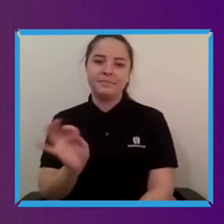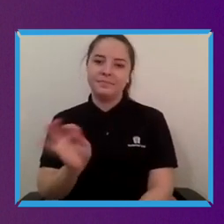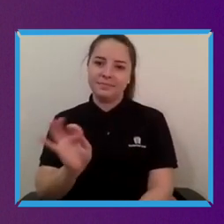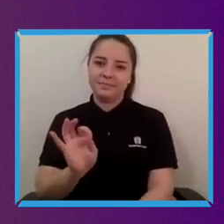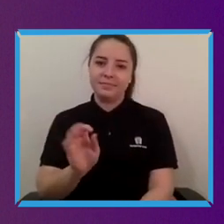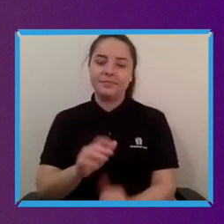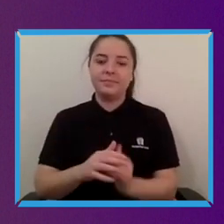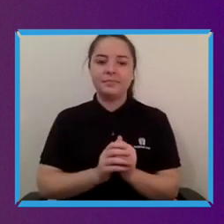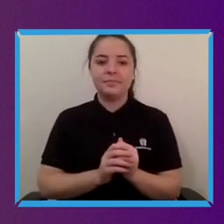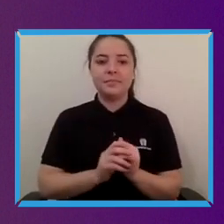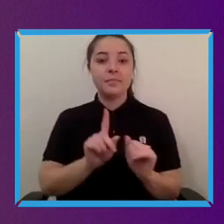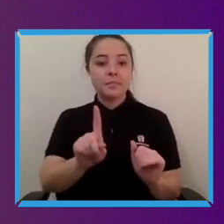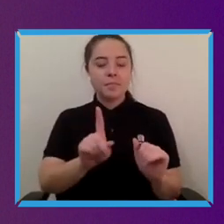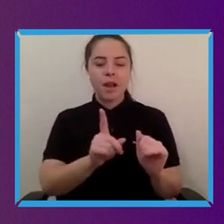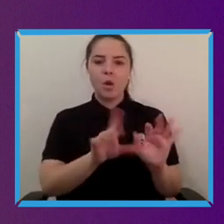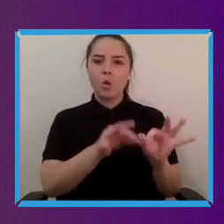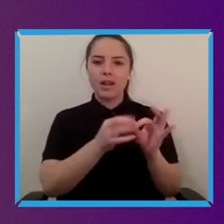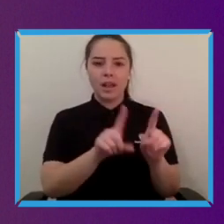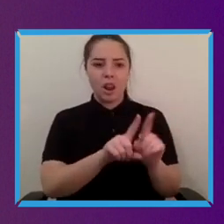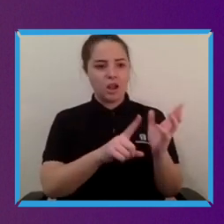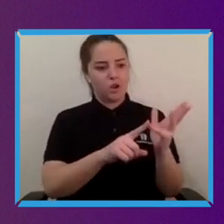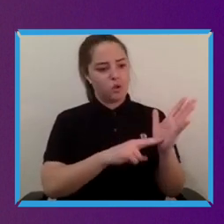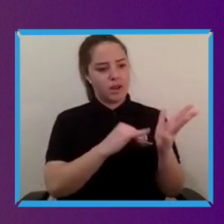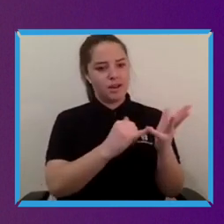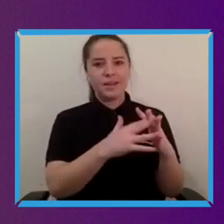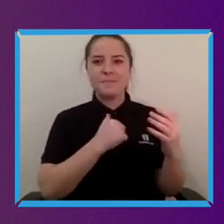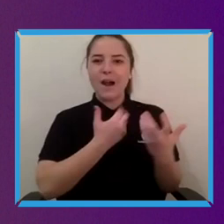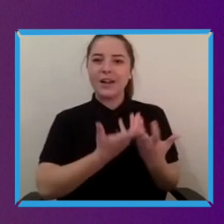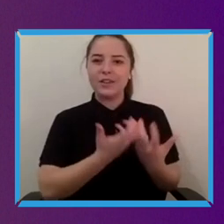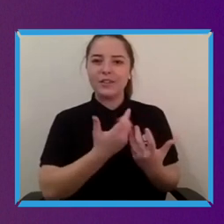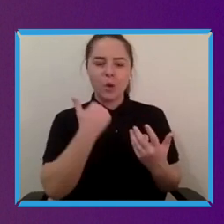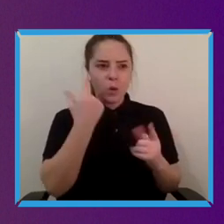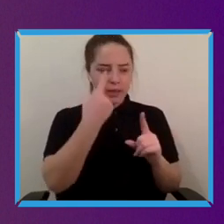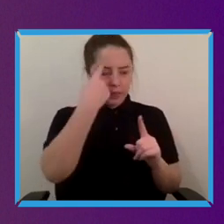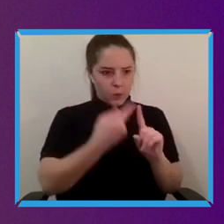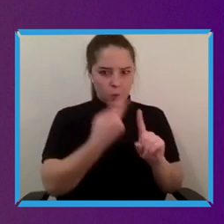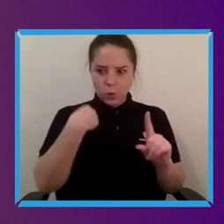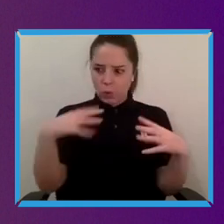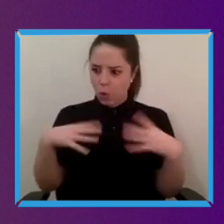university you know. You will inevitably go back to the way that you've done it before because it's least energy